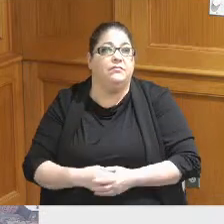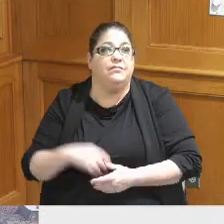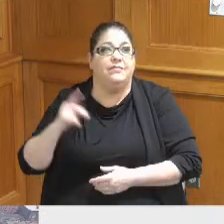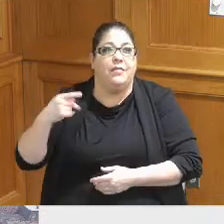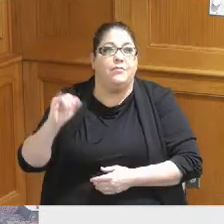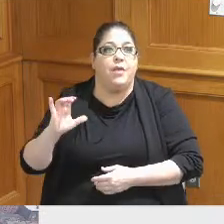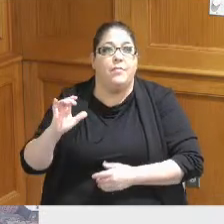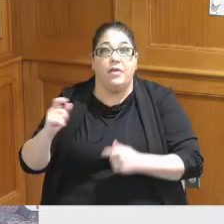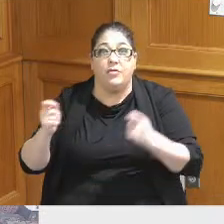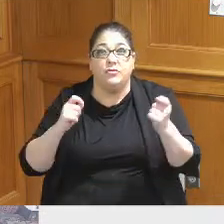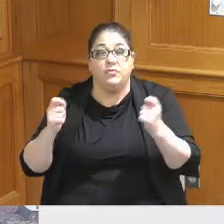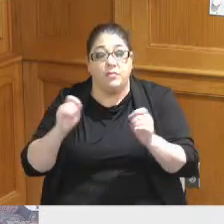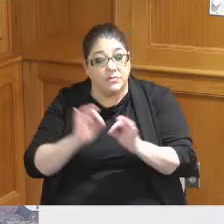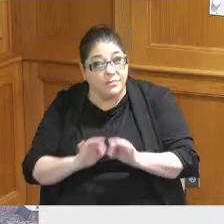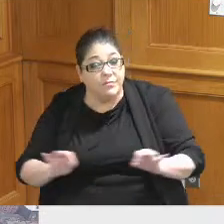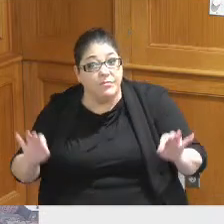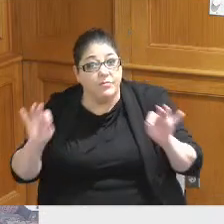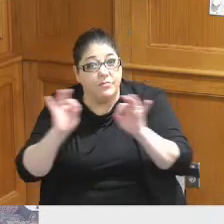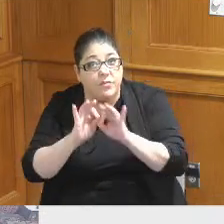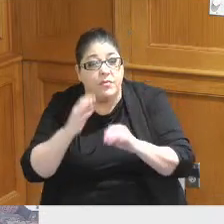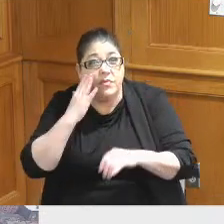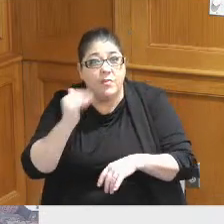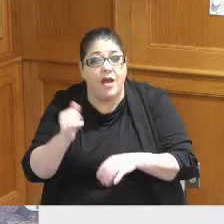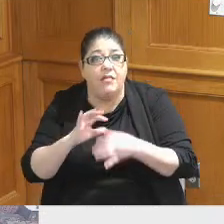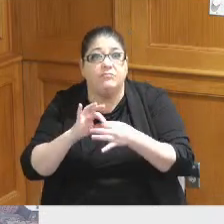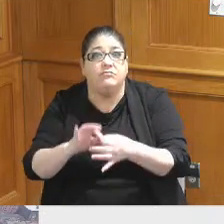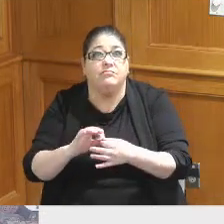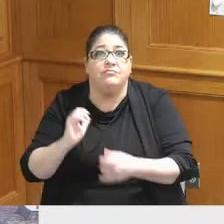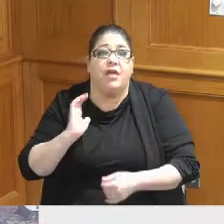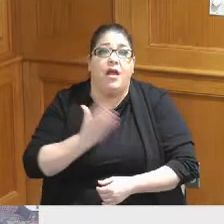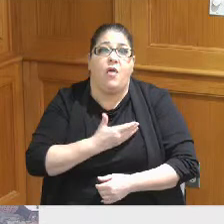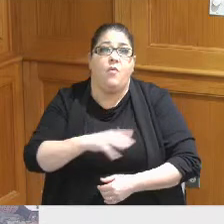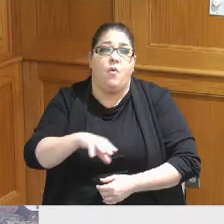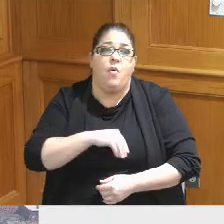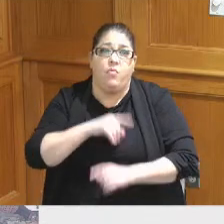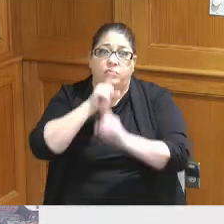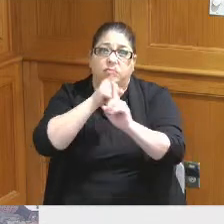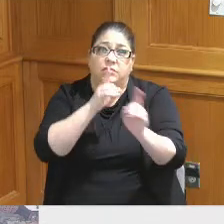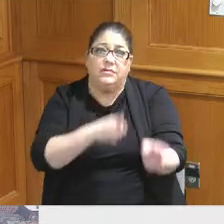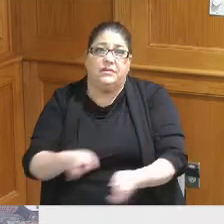control is important as it relates to controlling our own destiny here and as it relates to the